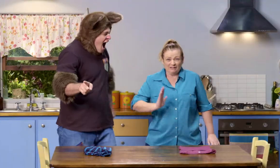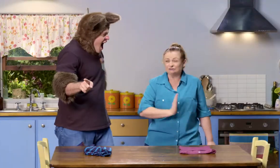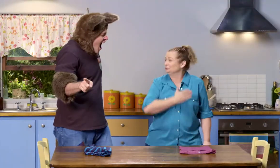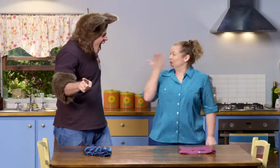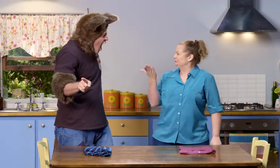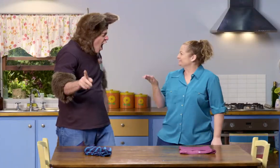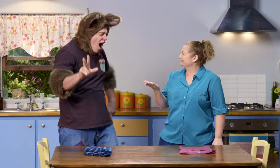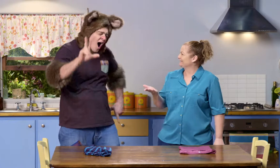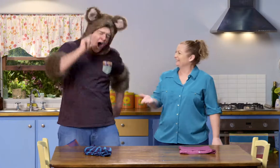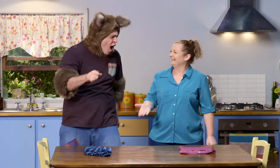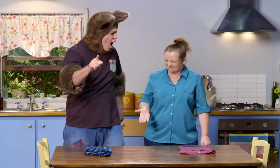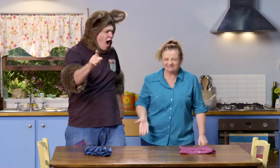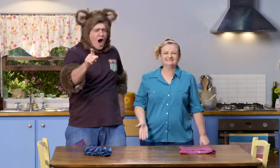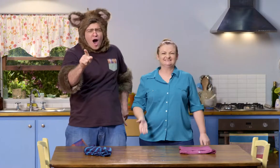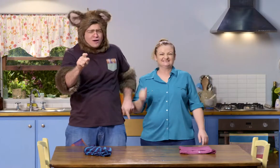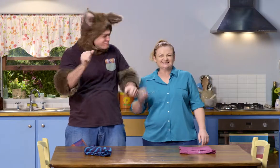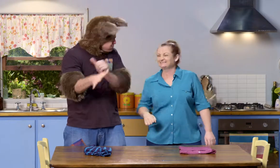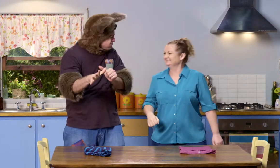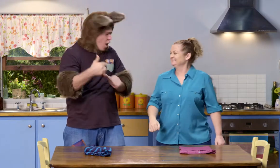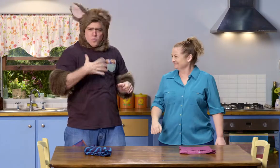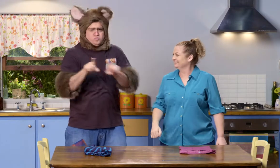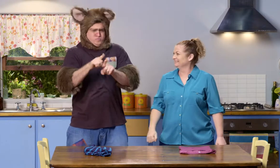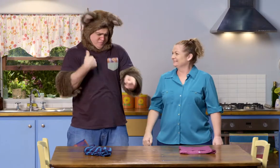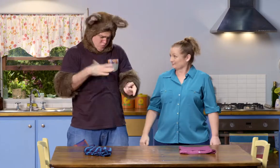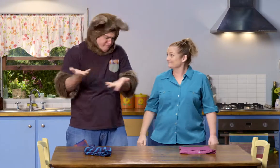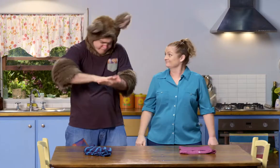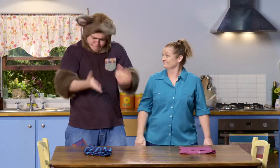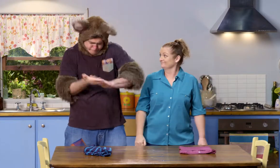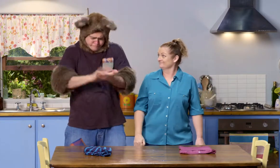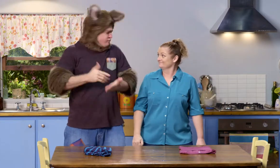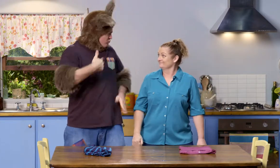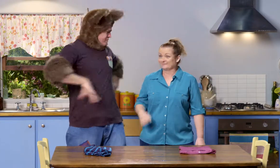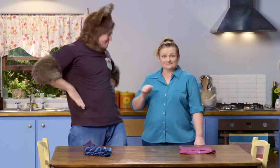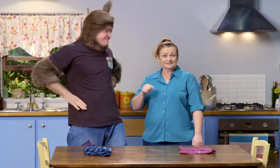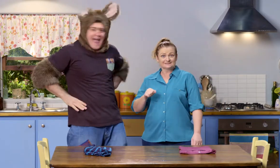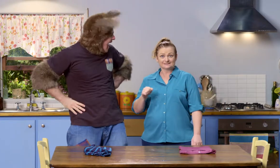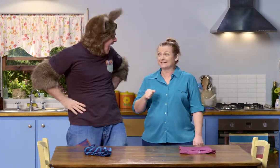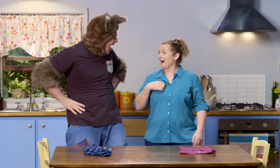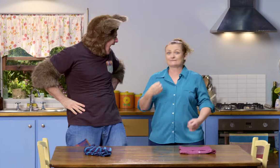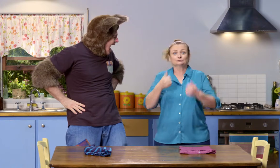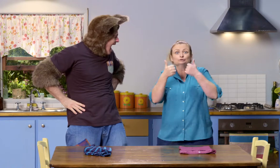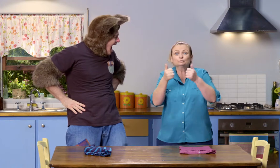That was interesting. Oh, that looked great! It was fantastic! I want to fold too, Sally. OK.